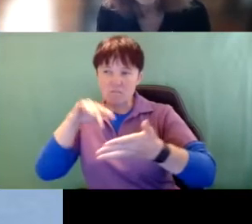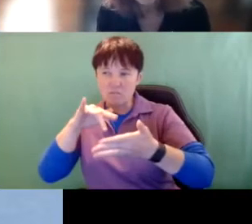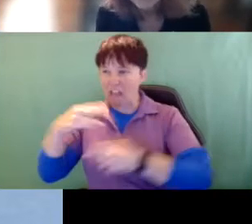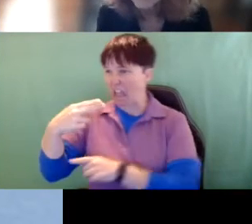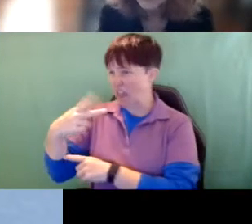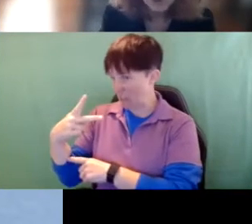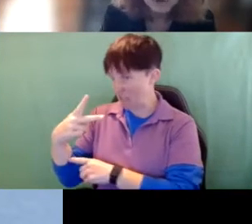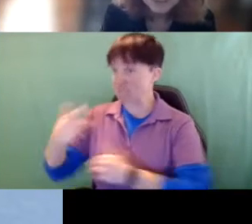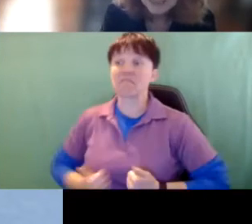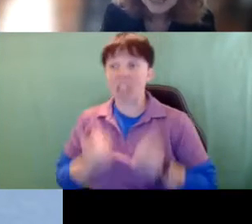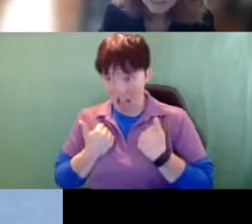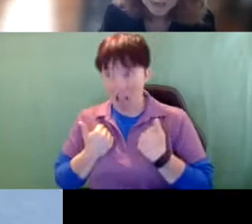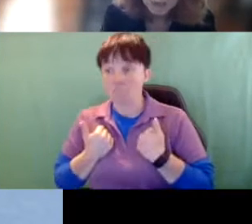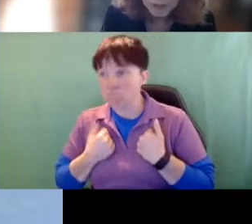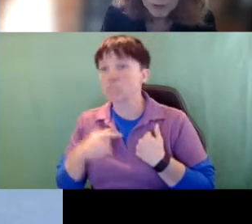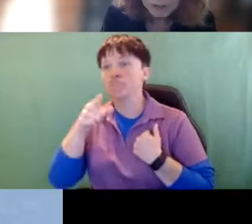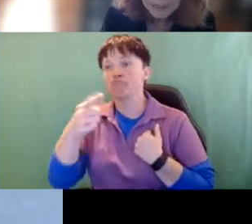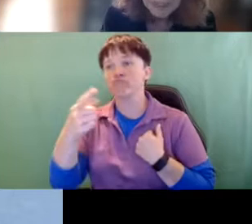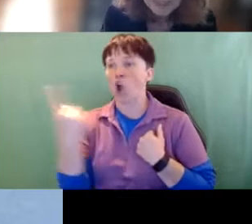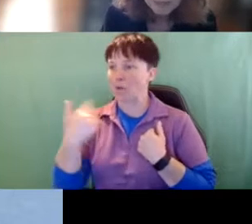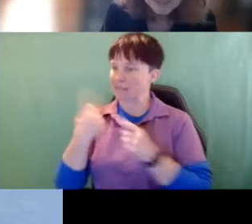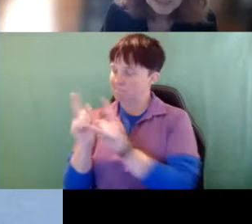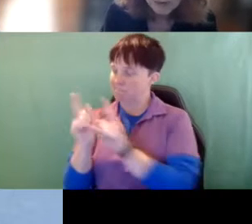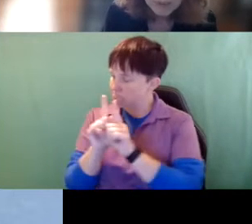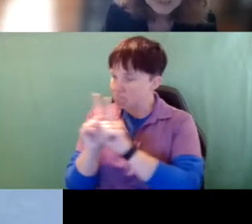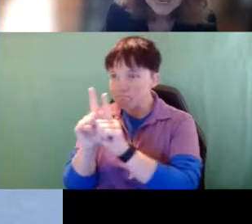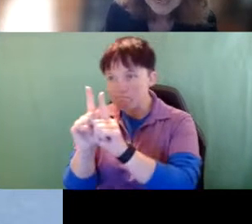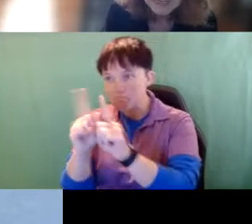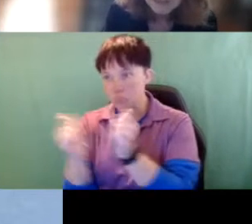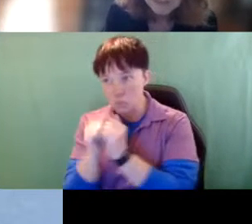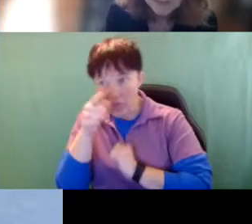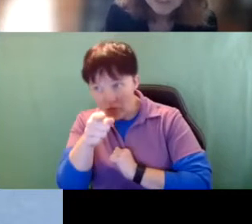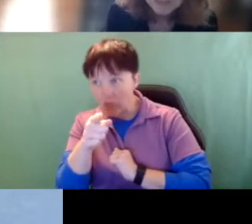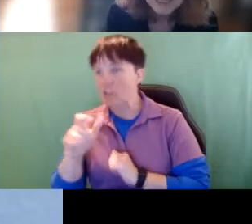You'll find that she always had someone with her. It wasn't always Annie Sullivan.